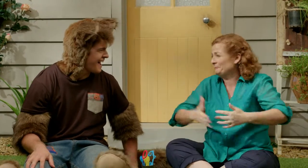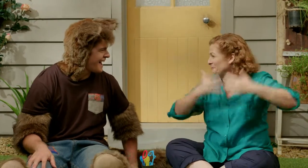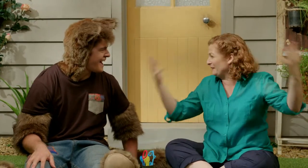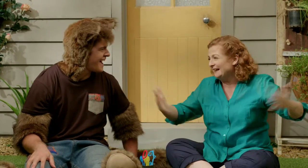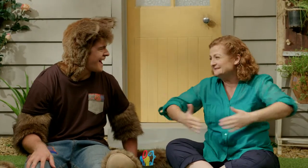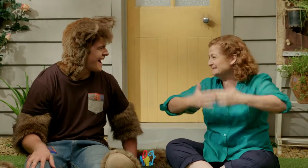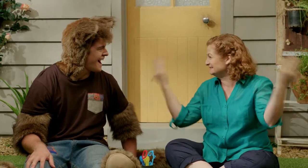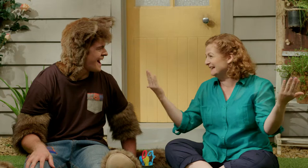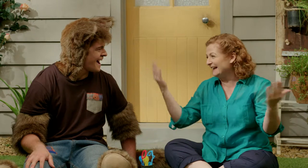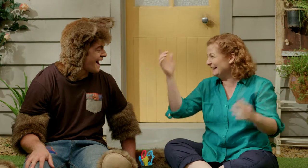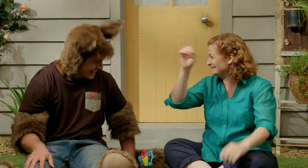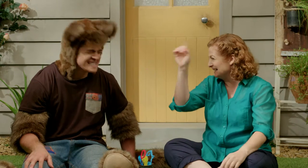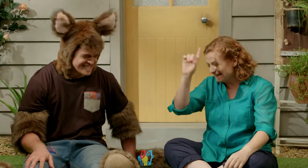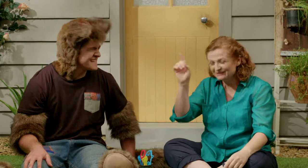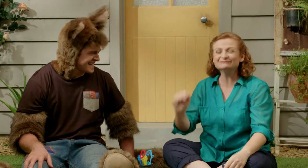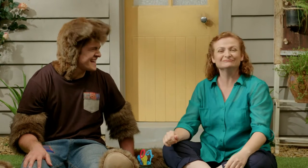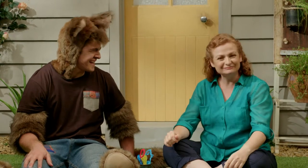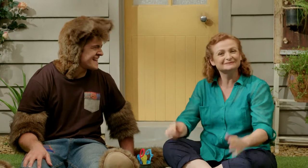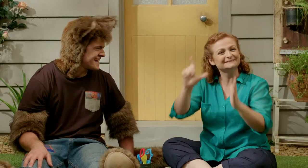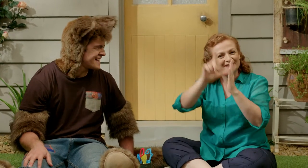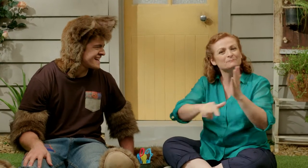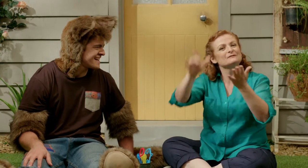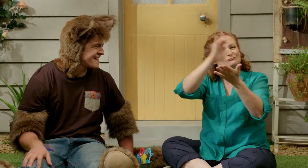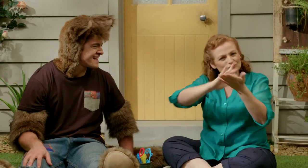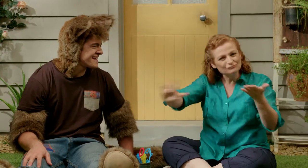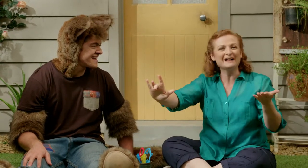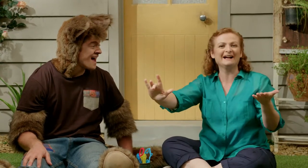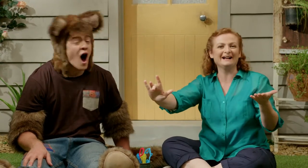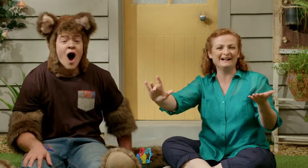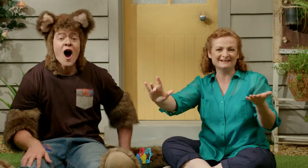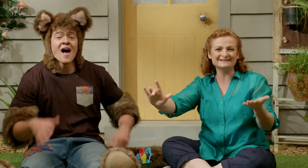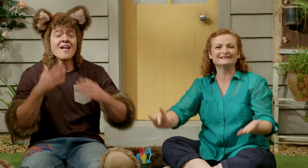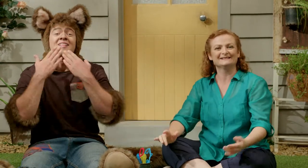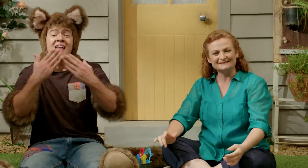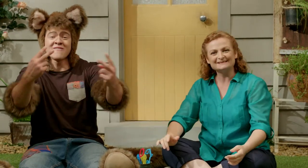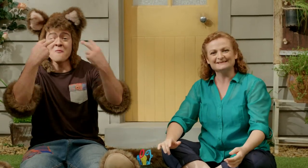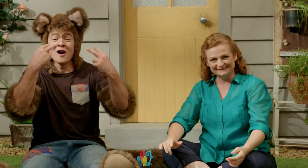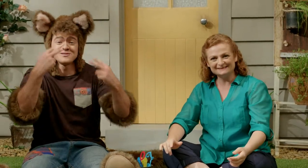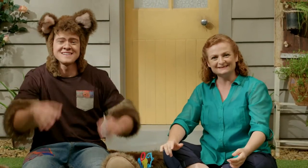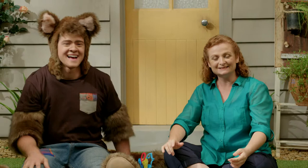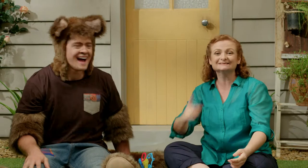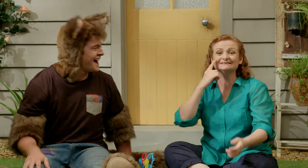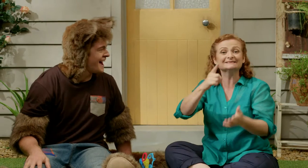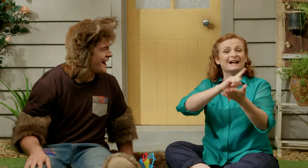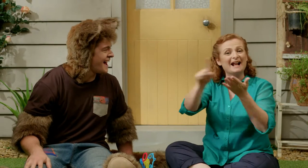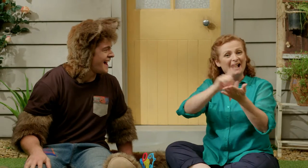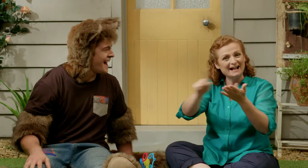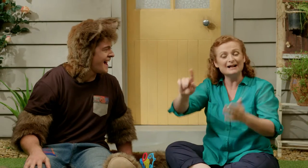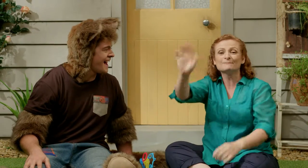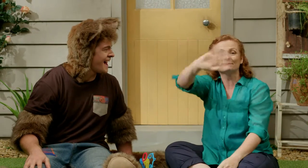We've had a very big day today, Possum. Well, our time is up. Thanks for watching! See you next time!